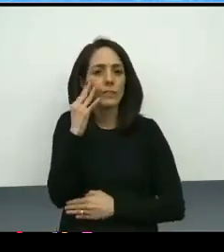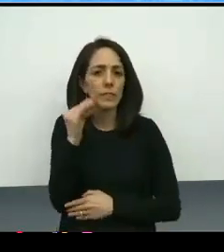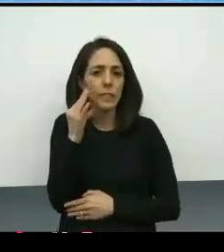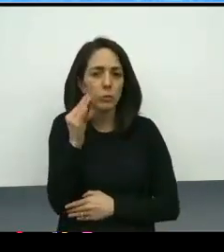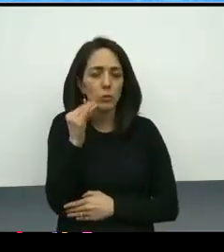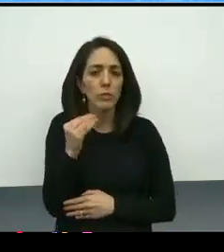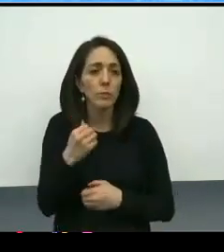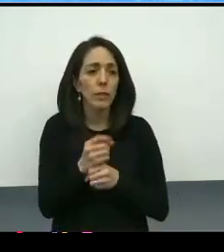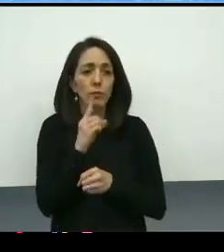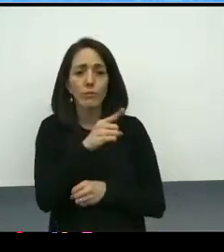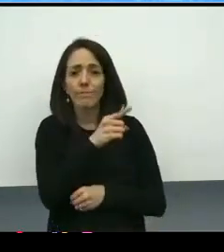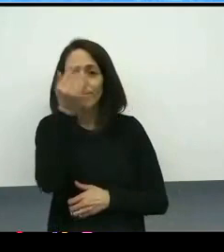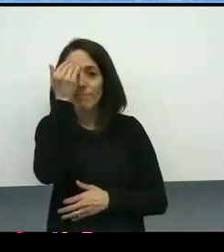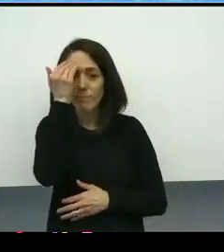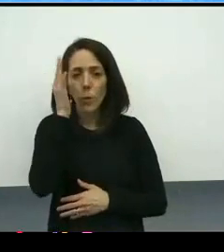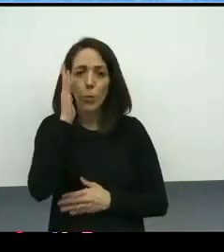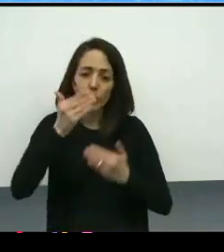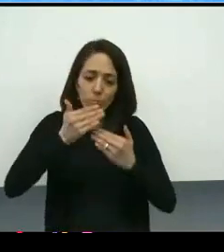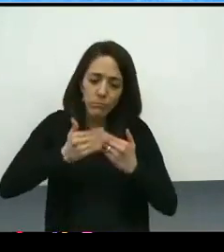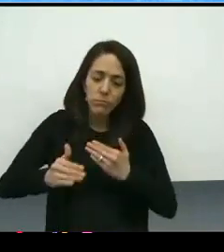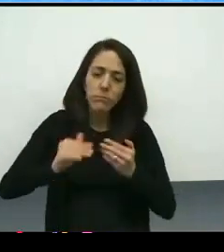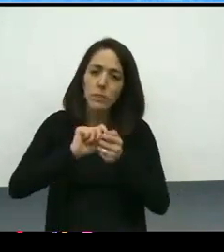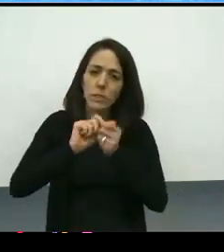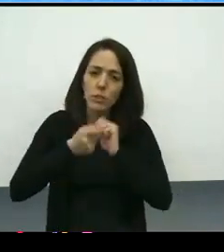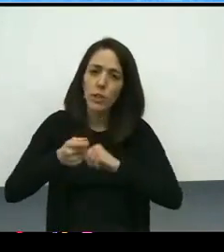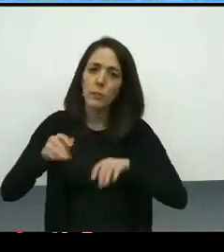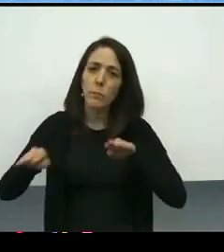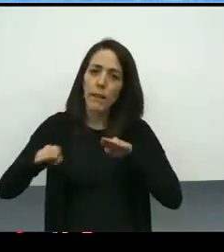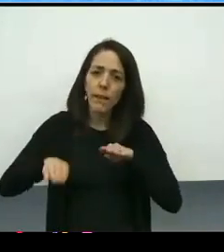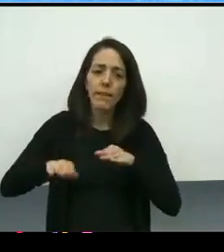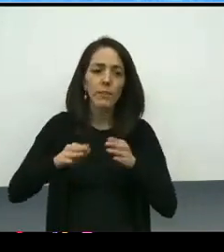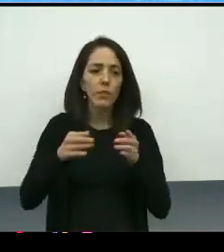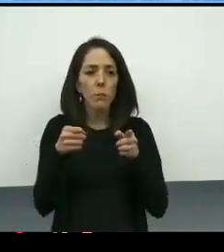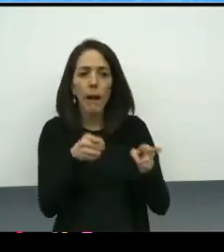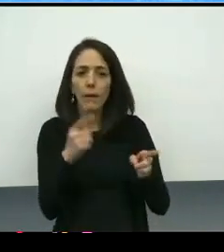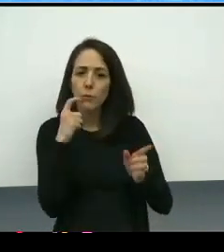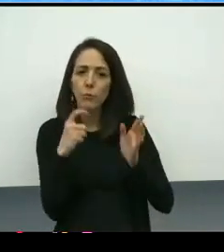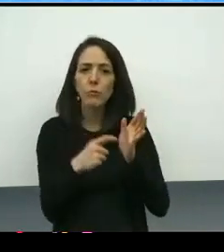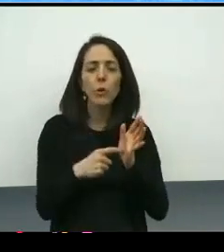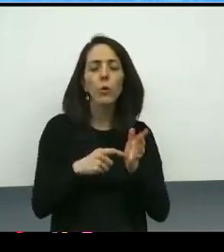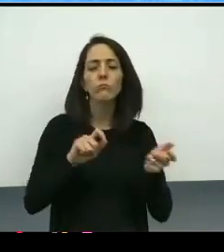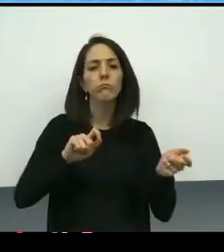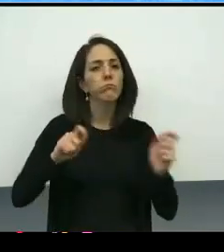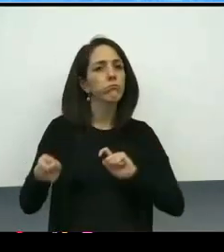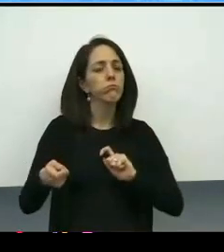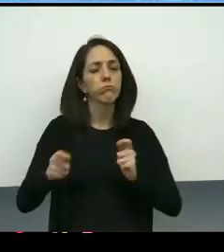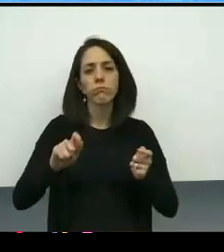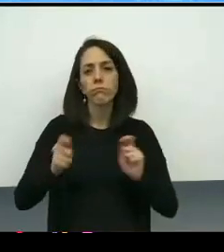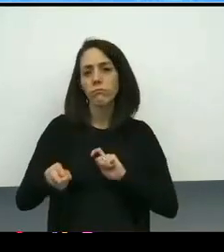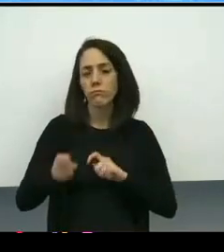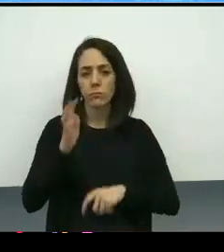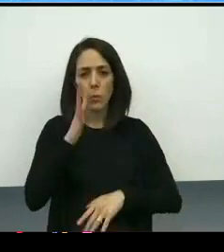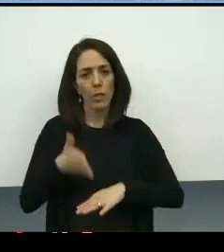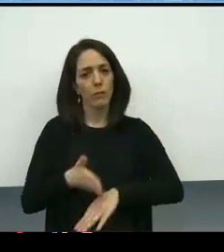for changing organizational behaviors and patterns that have disproportionately negatively impacted those